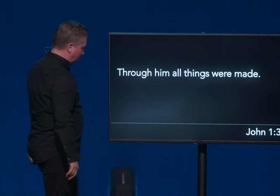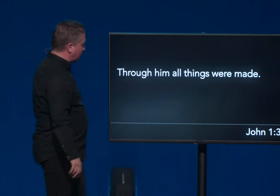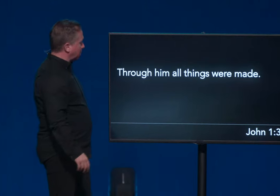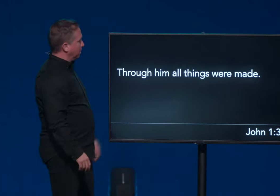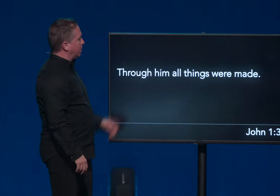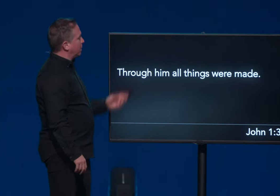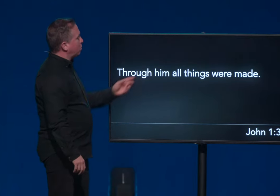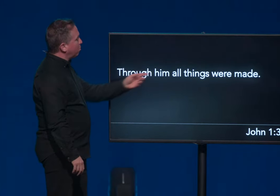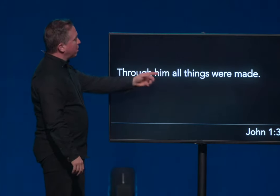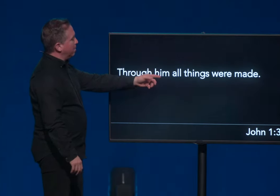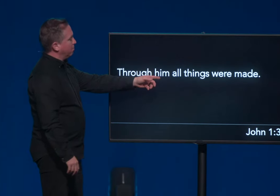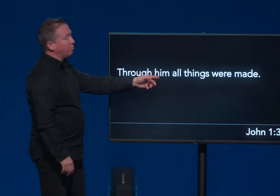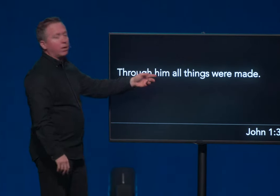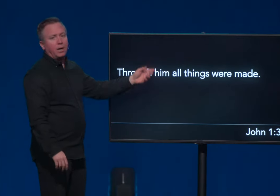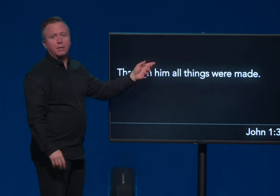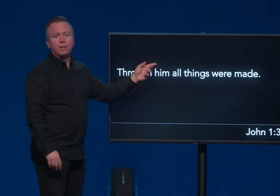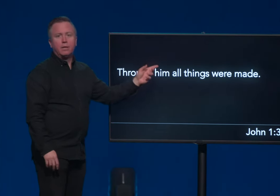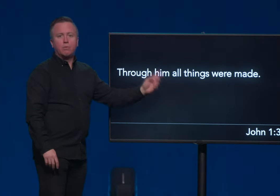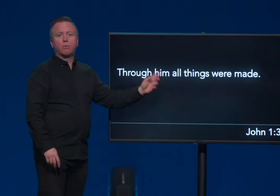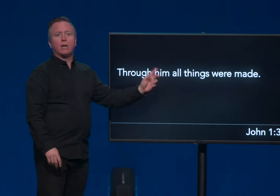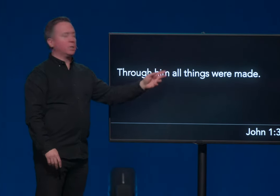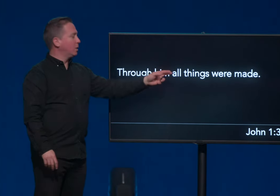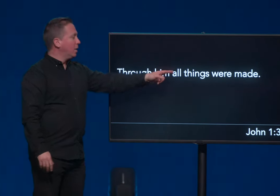the gospel, it says, through him, through God, through Christ,